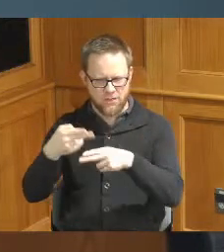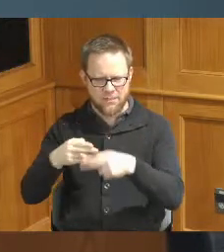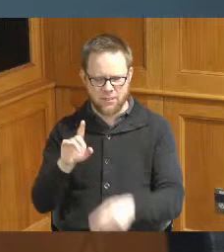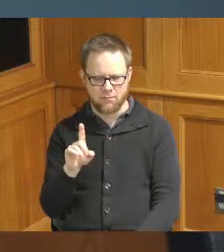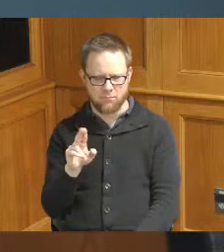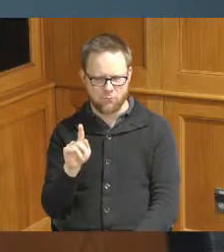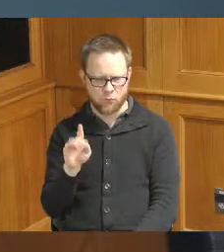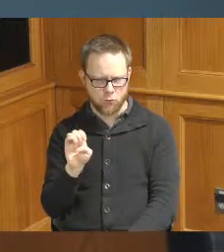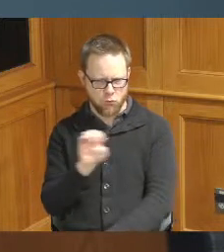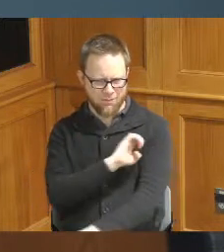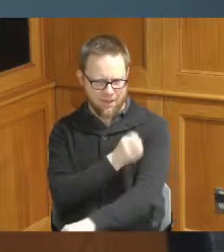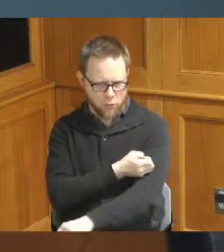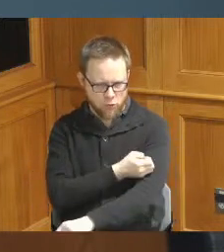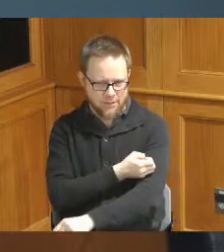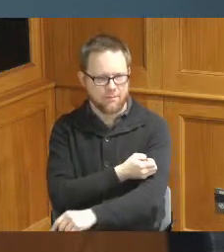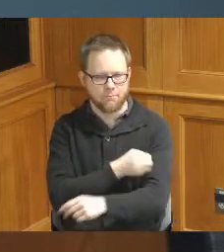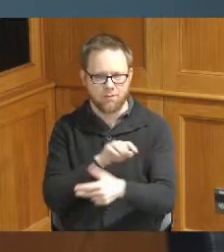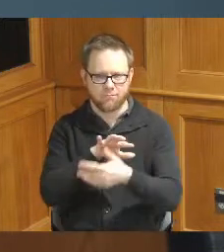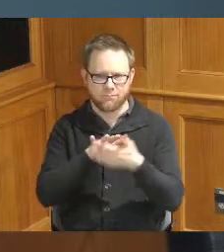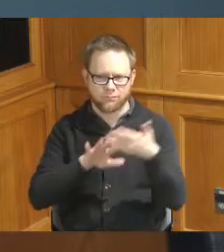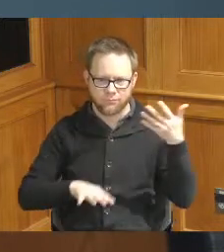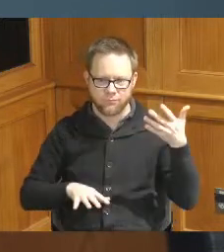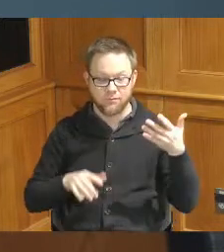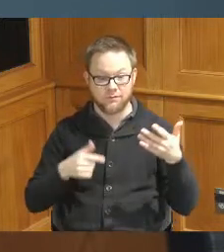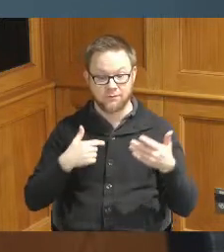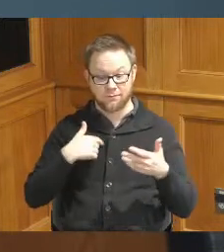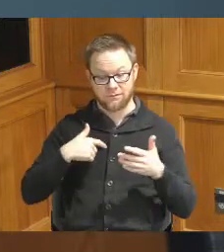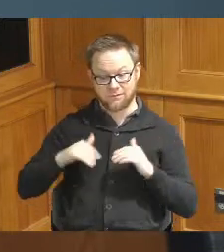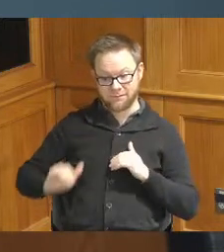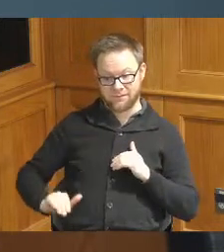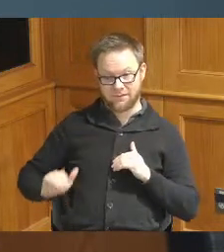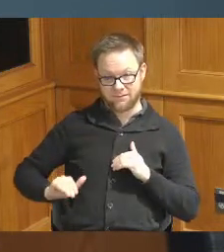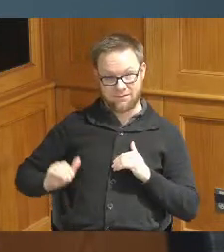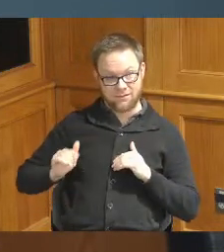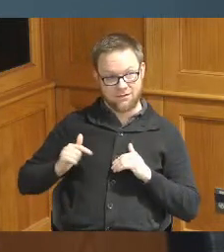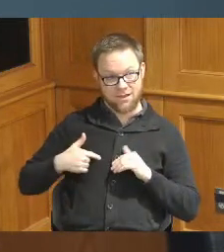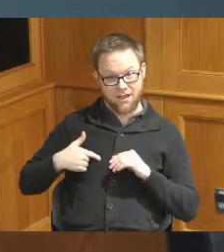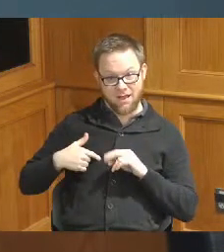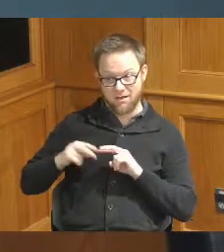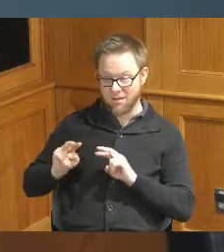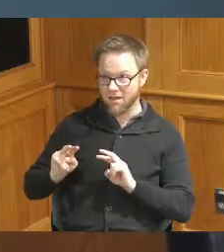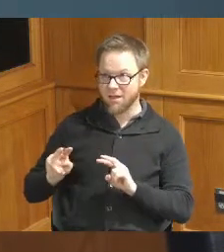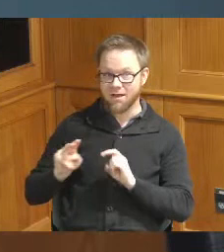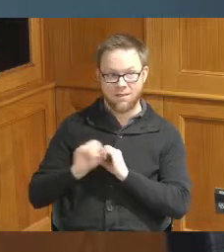and so many things and I just started as a little kid in the ads and I still never got the check